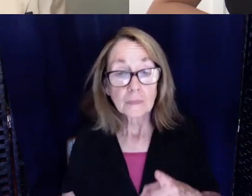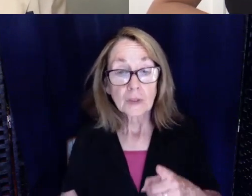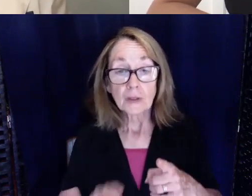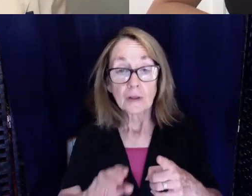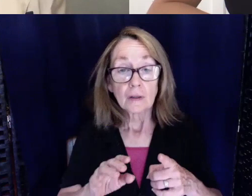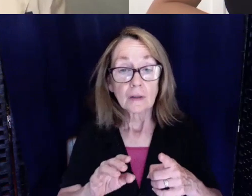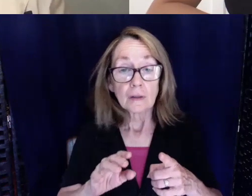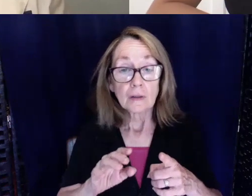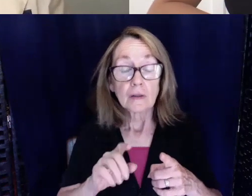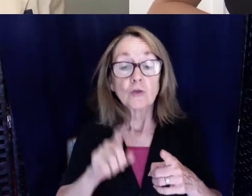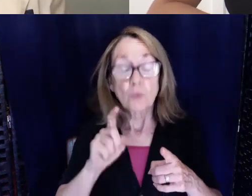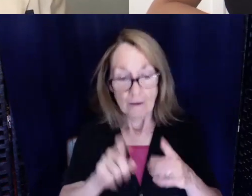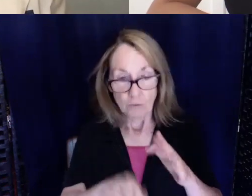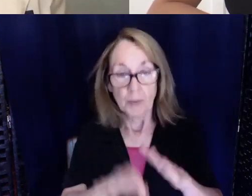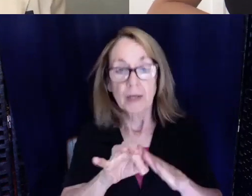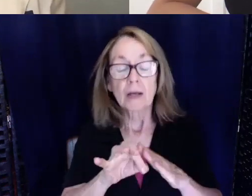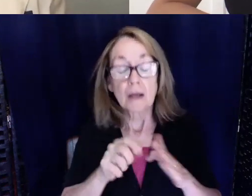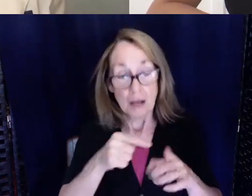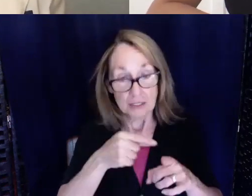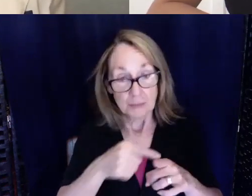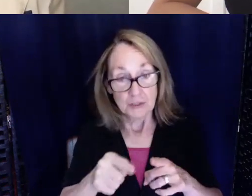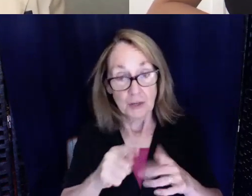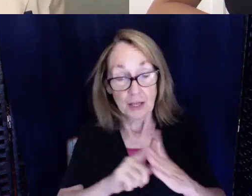at the beginning. I talked to a lot of people and they